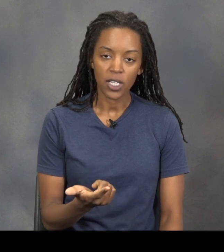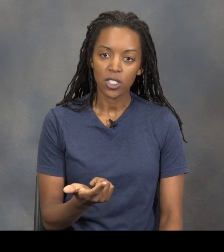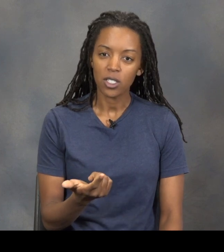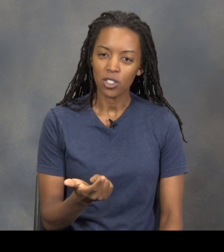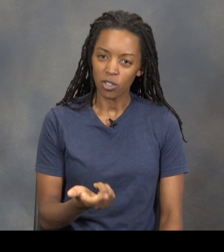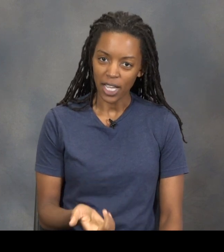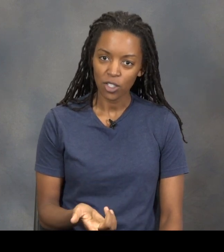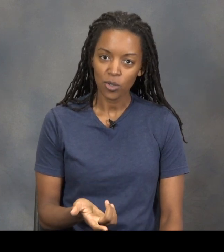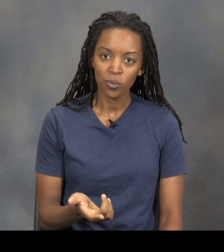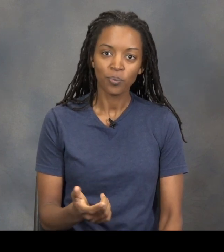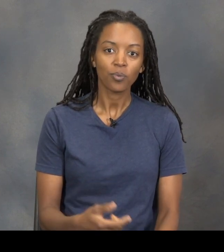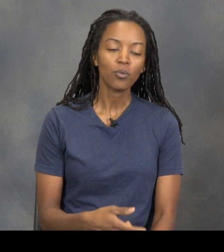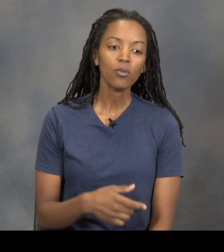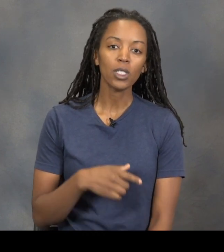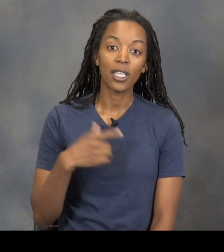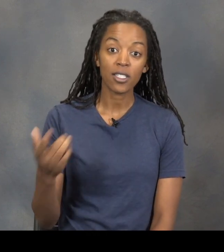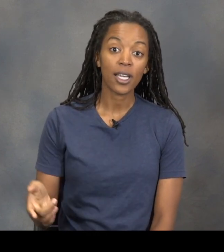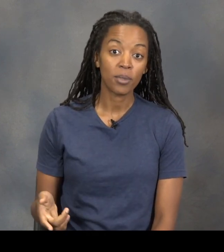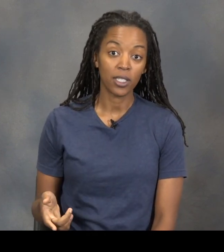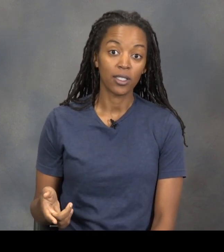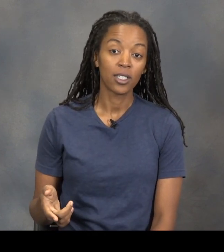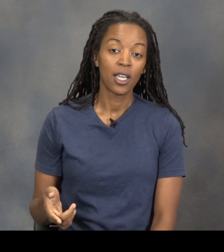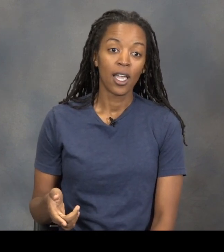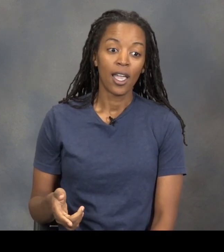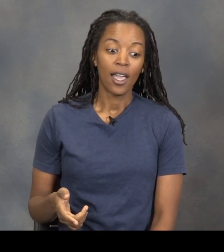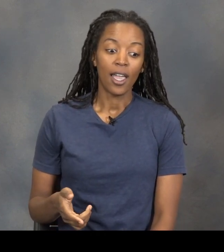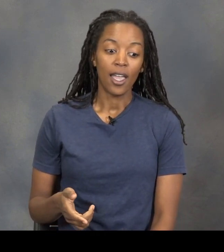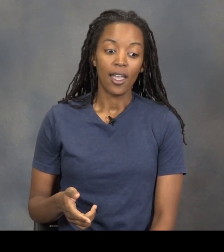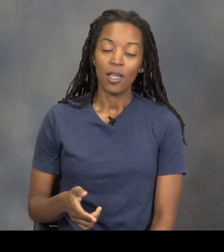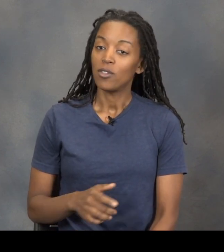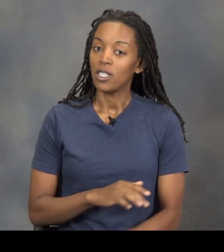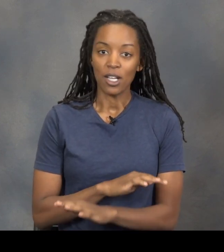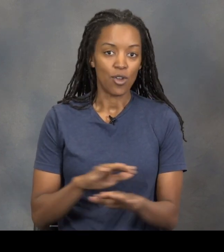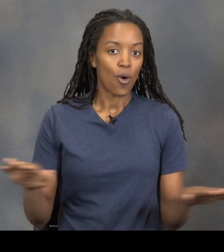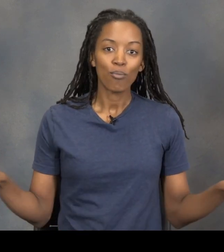International. They stepped in, and they were just like, nope.